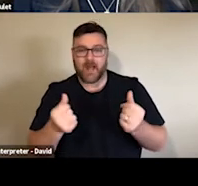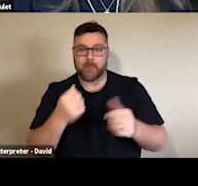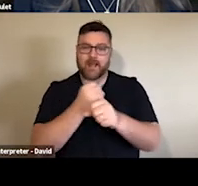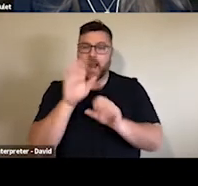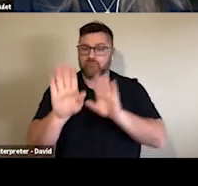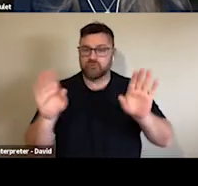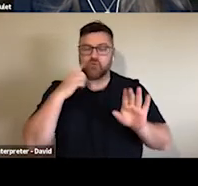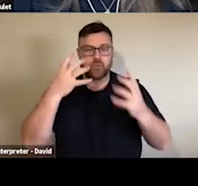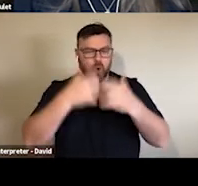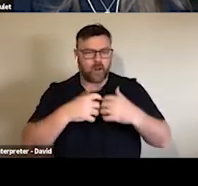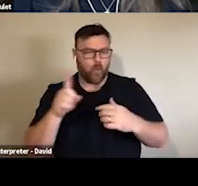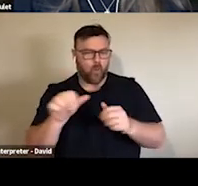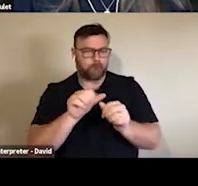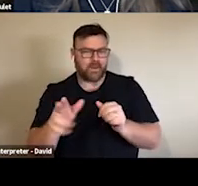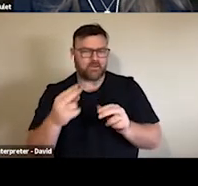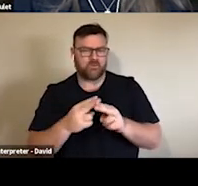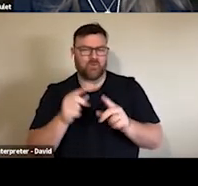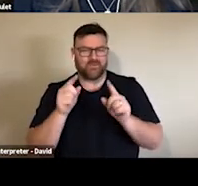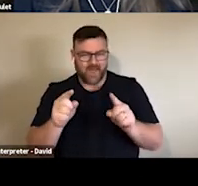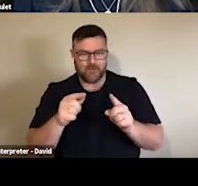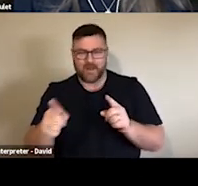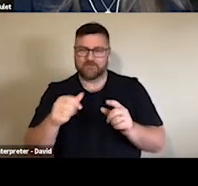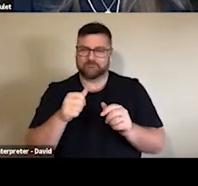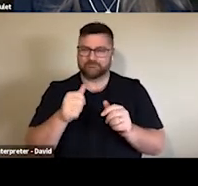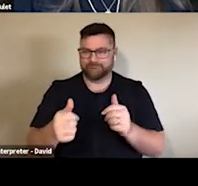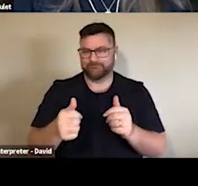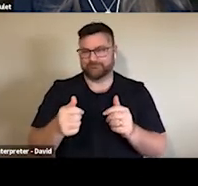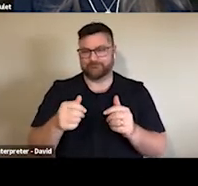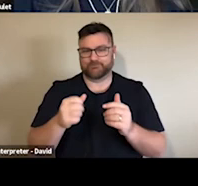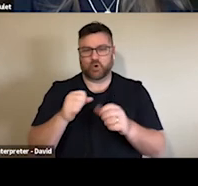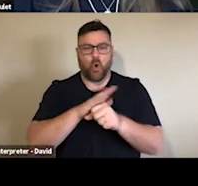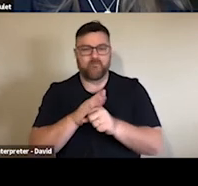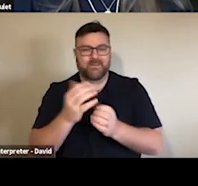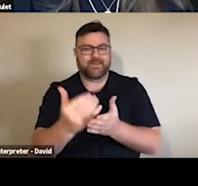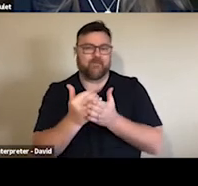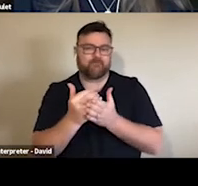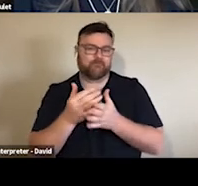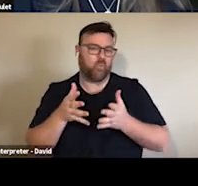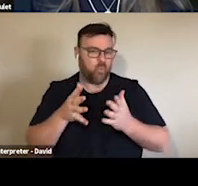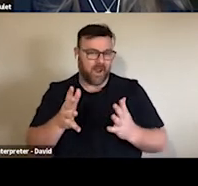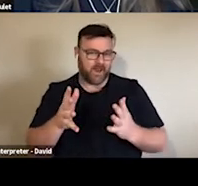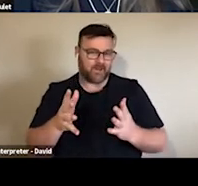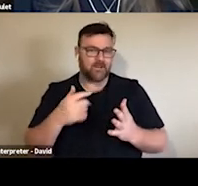There's other people that are waiting for other members of their household to get vaccinated or other people in their social circles.